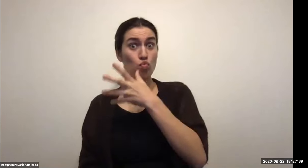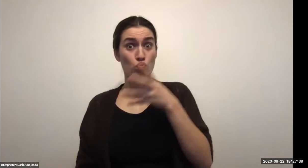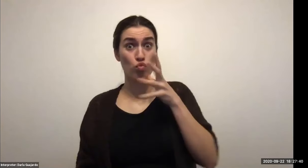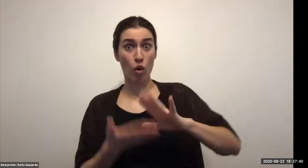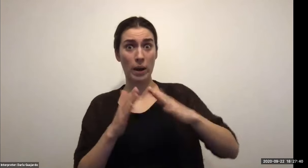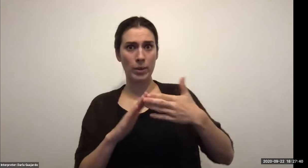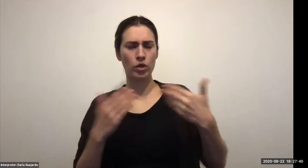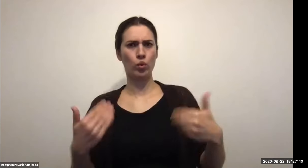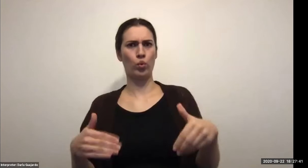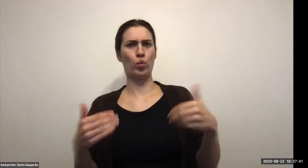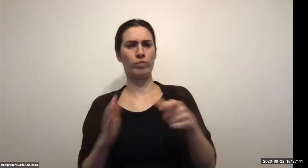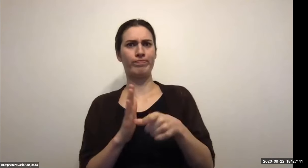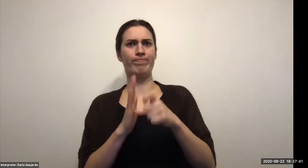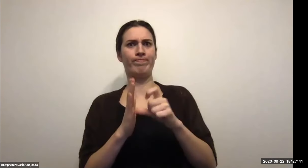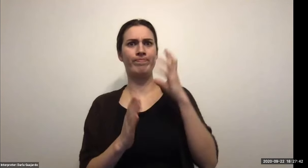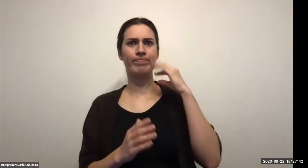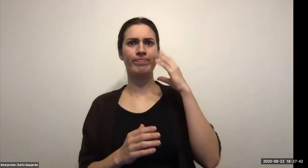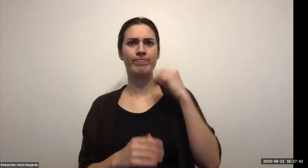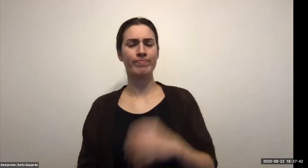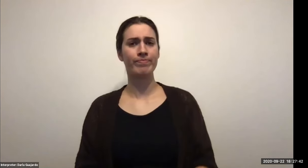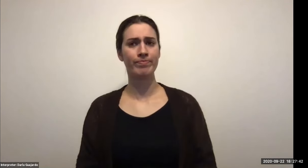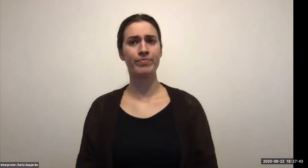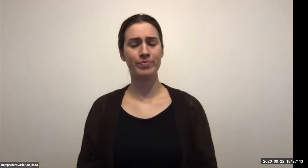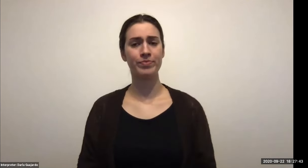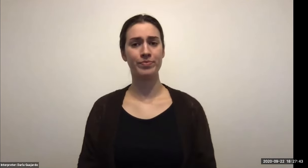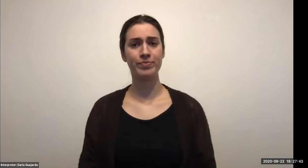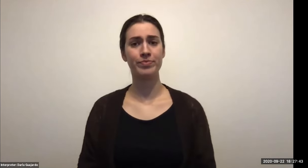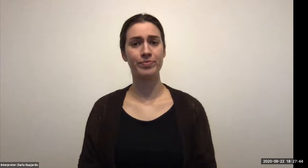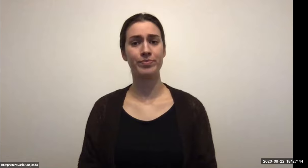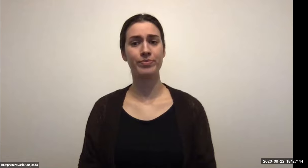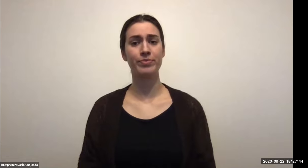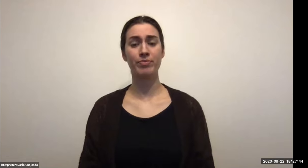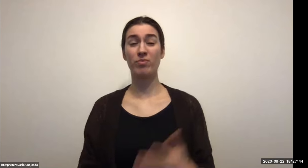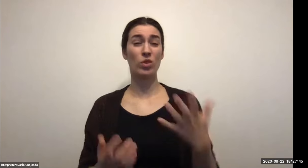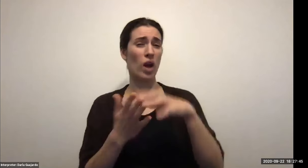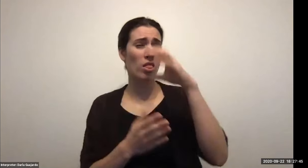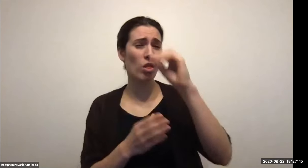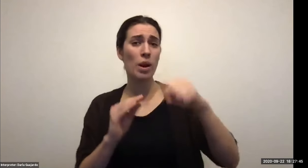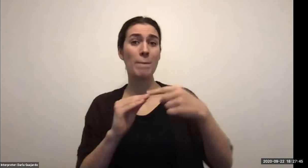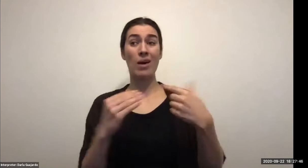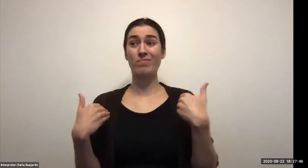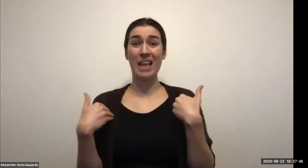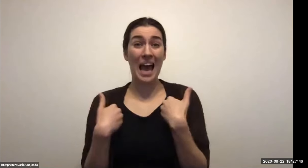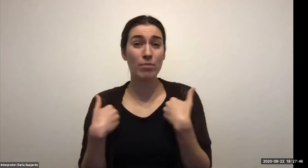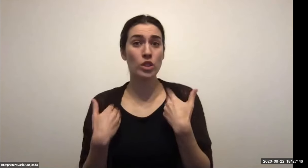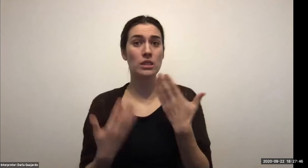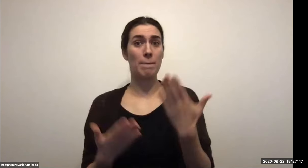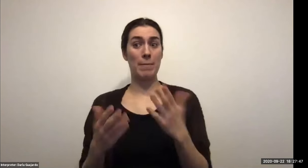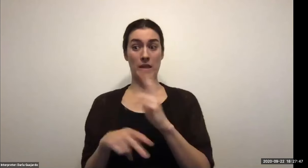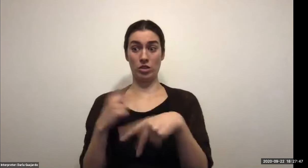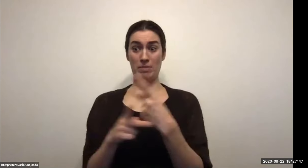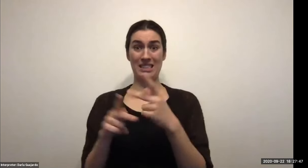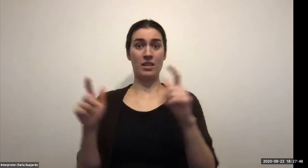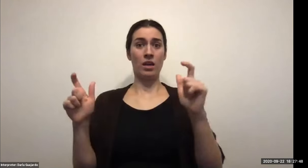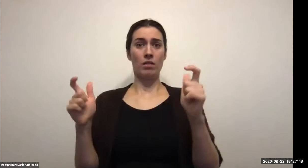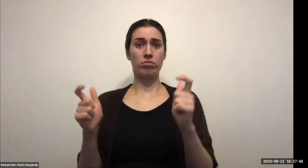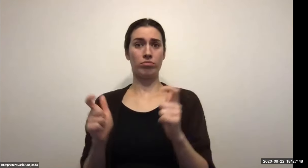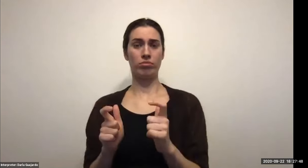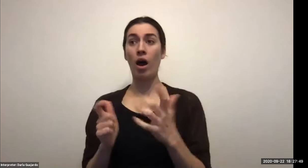Keith Wolling: Lodging services and technology, sir. Tor. Tor. Tor. Tor and travel transportation and traveling industry.